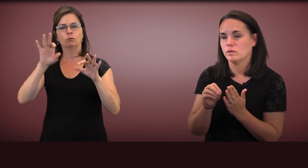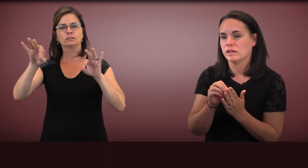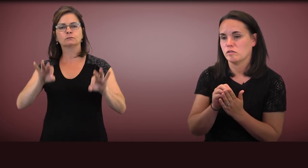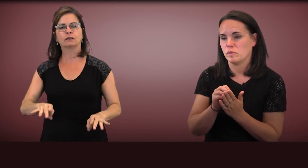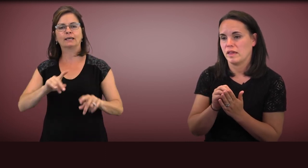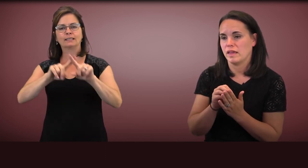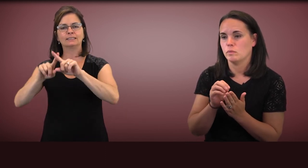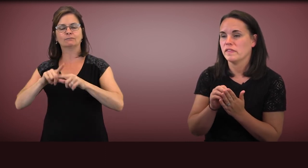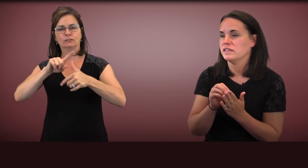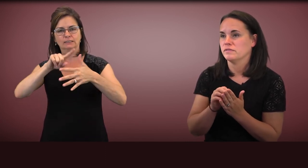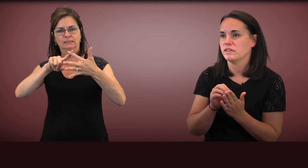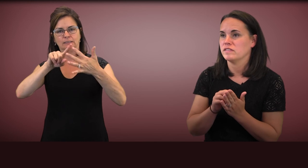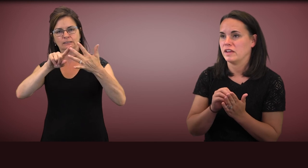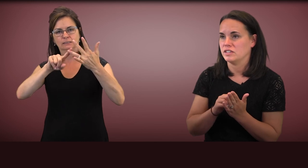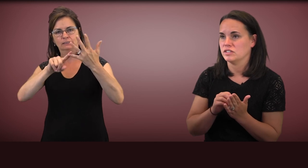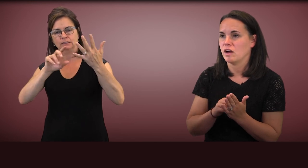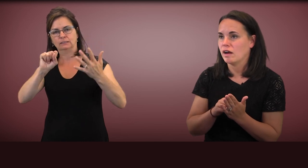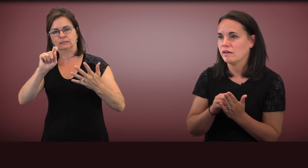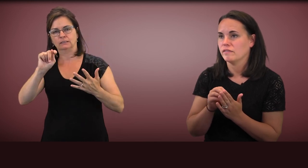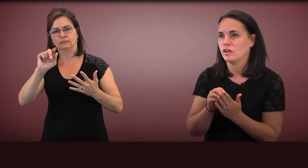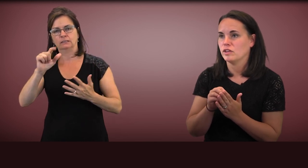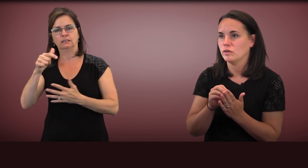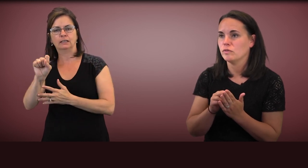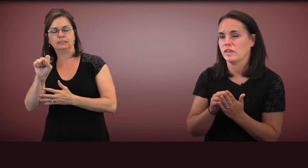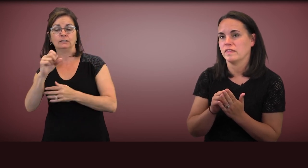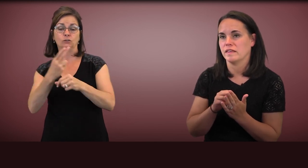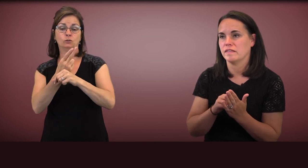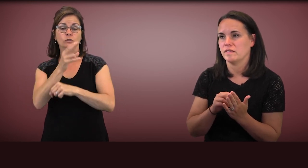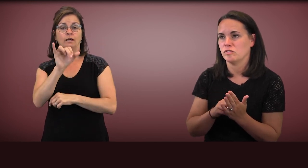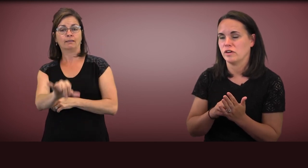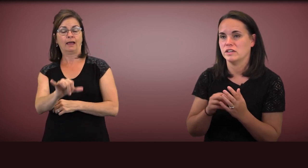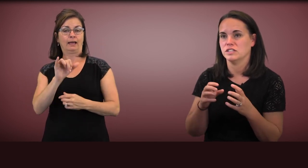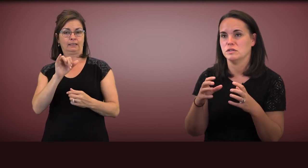it'll explain what the different stages are of using this as a strategy